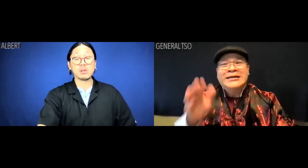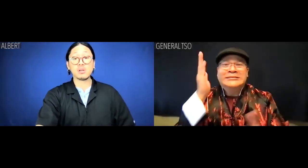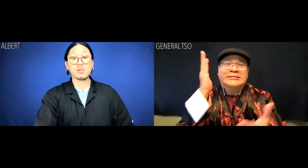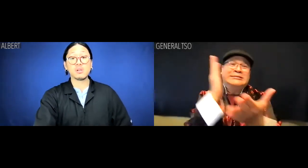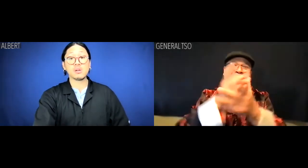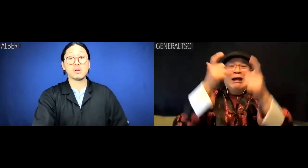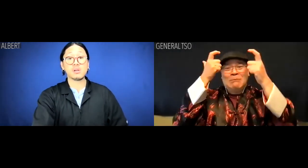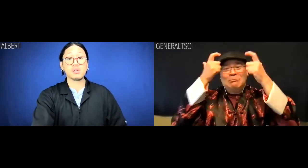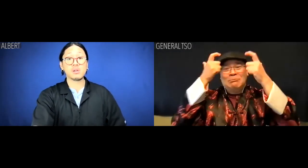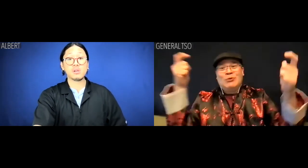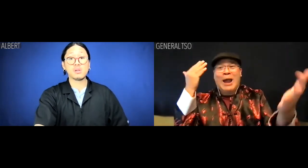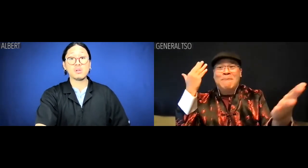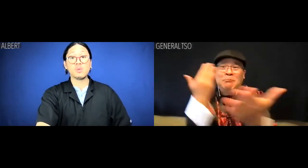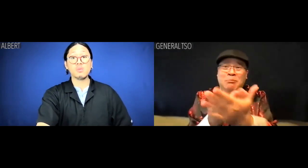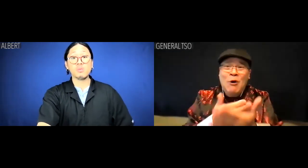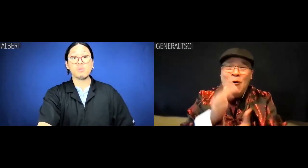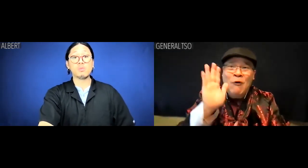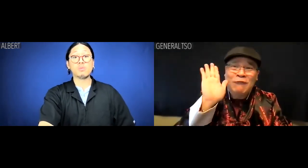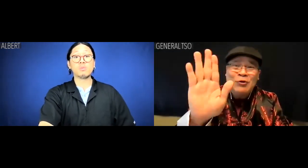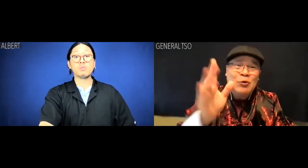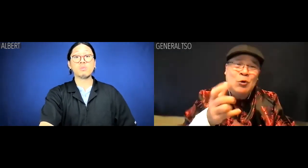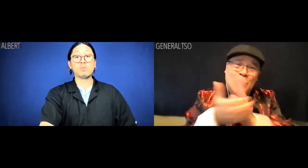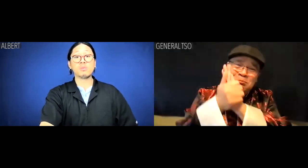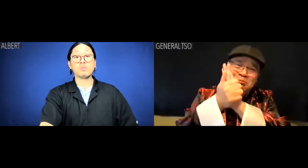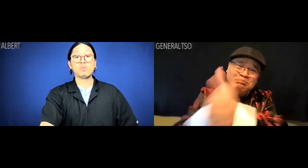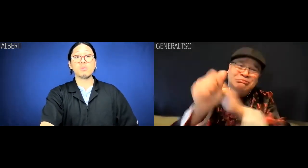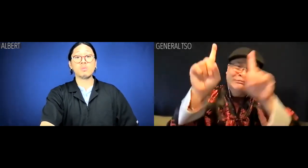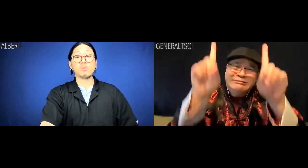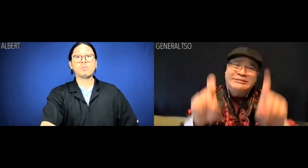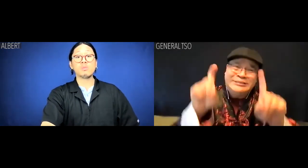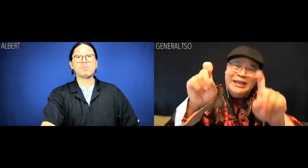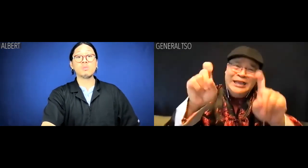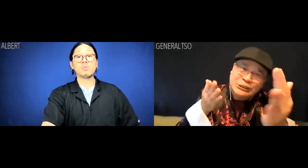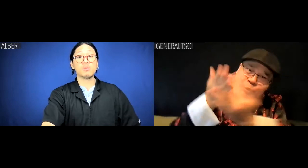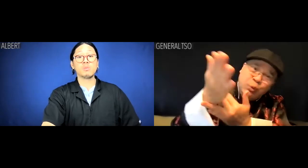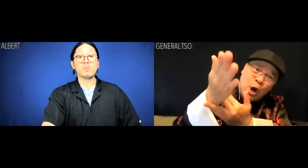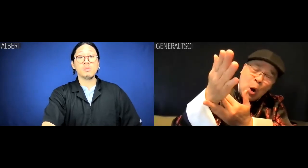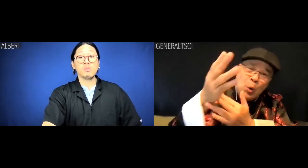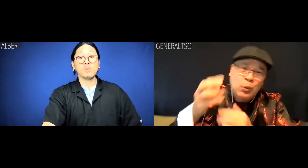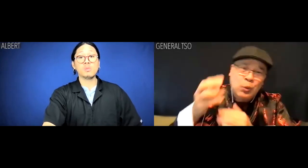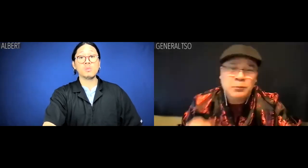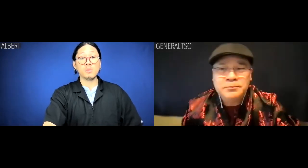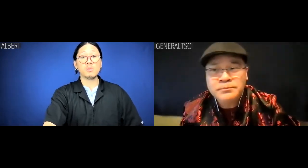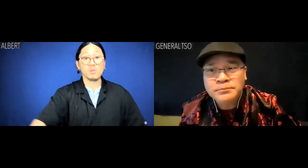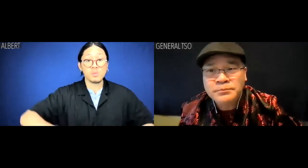General Tso: Then stop bragging and demonstrate your prowess through a field test.